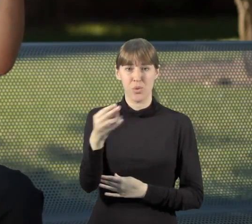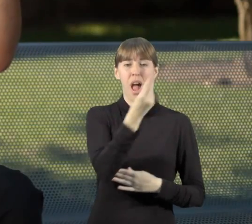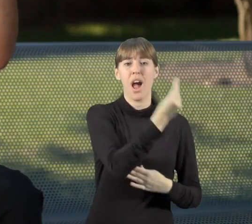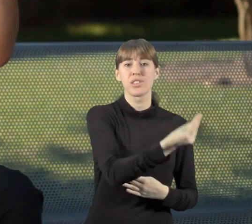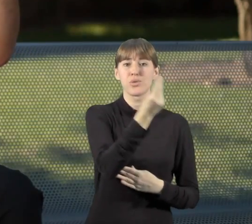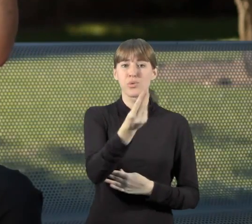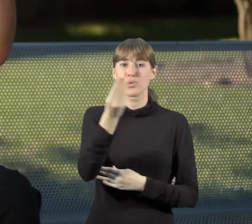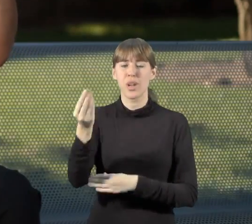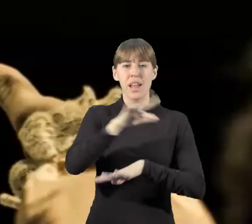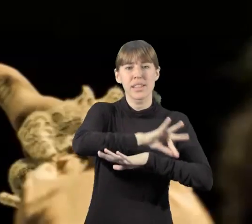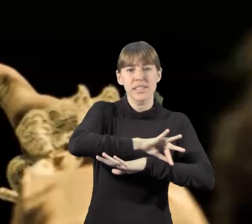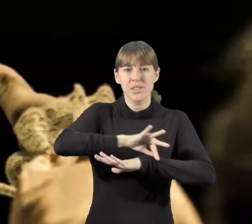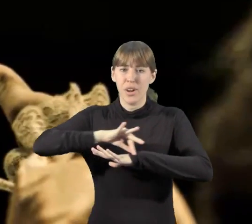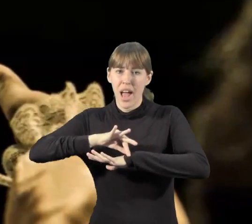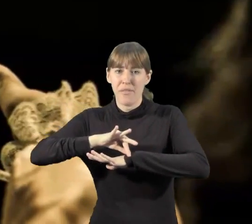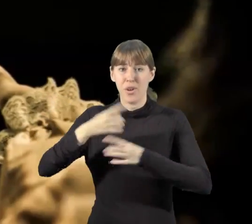graphic design and audiovisuals arts.